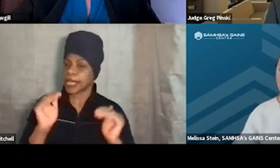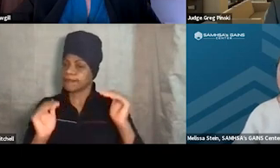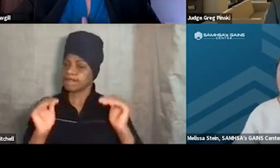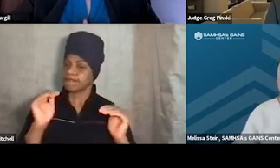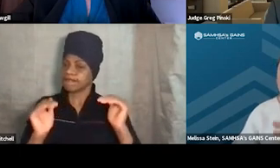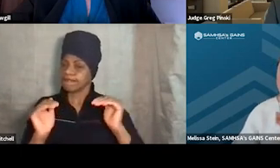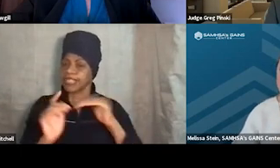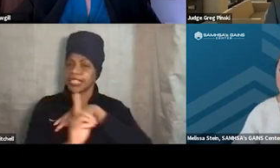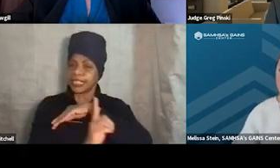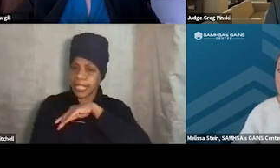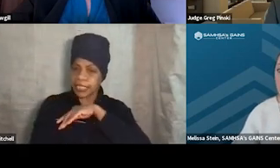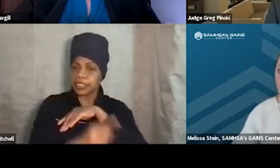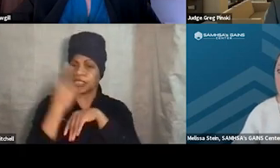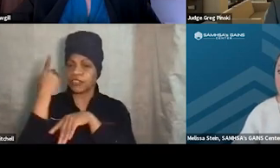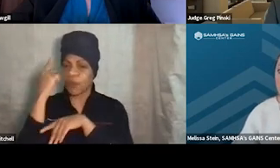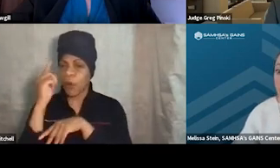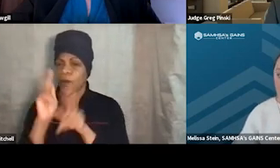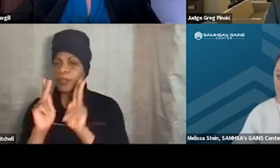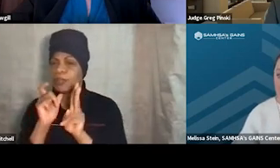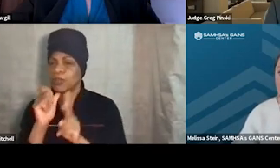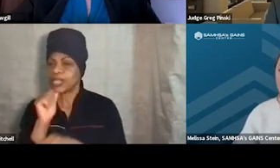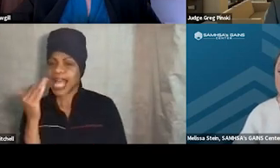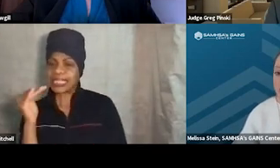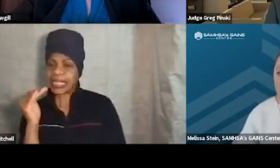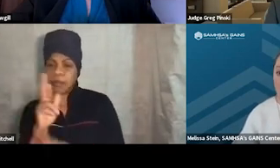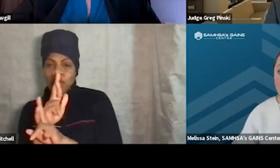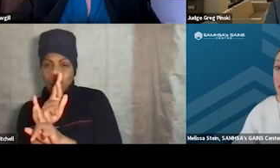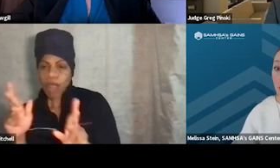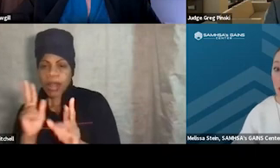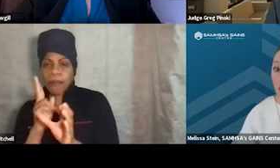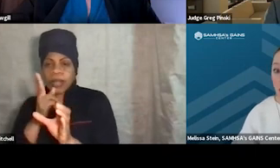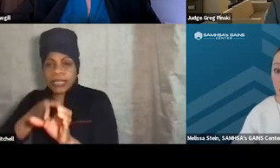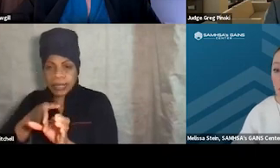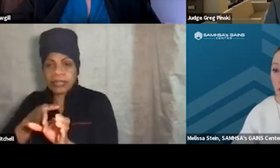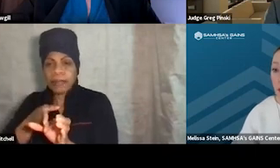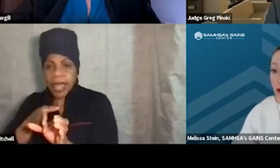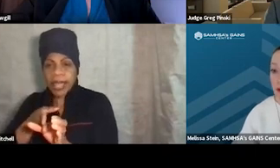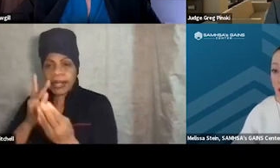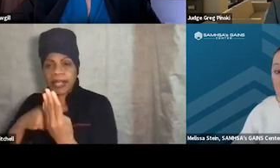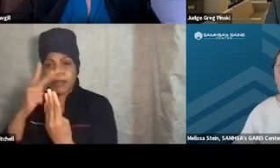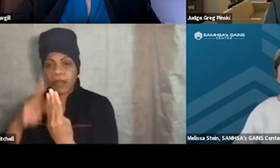for folks that don't seem quite ready to participate in a treatment program? What would you advise?